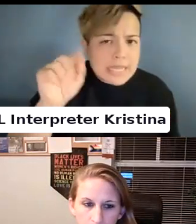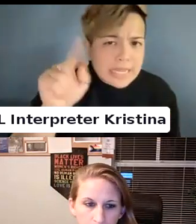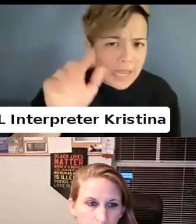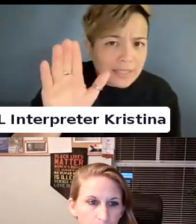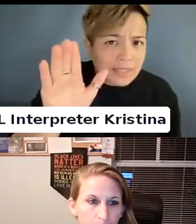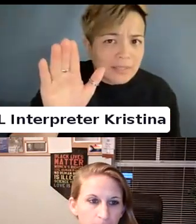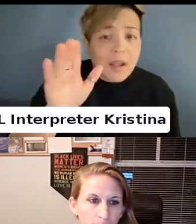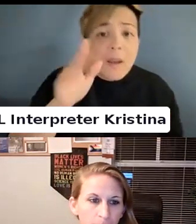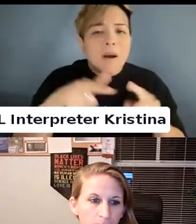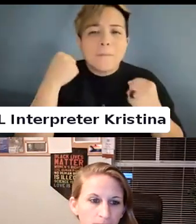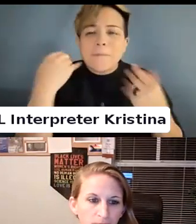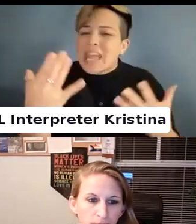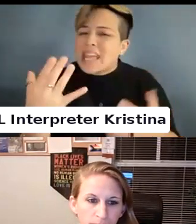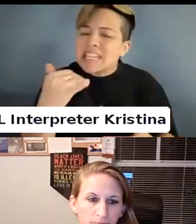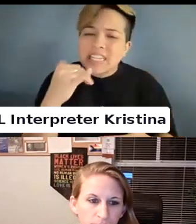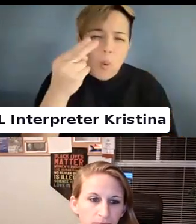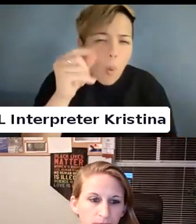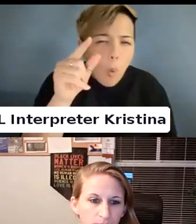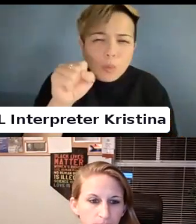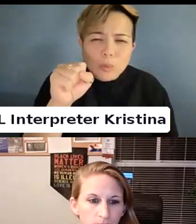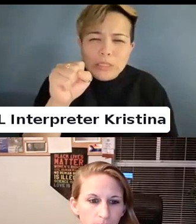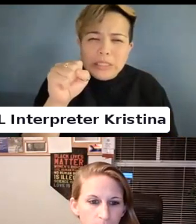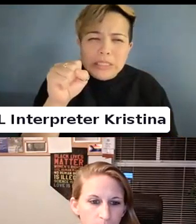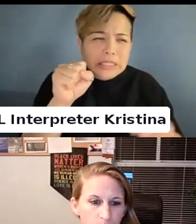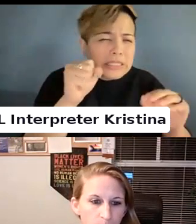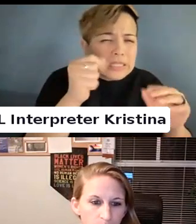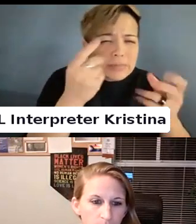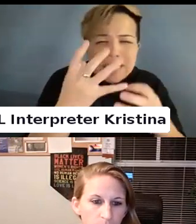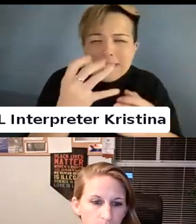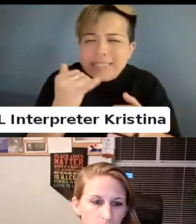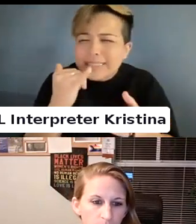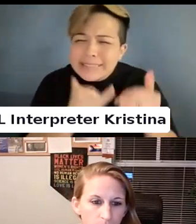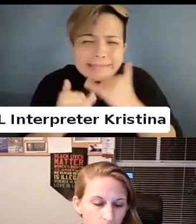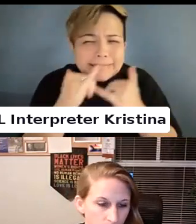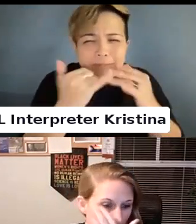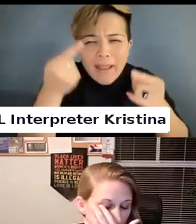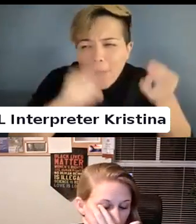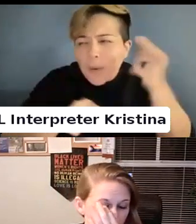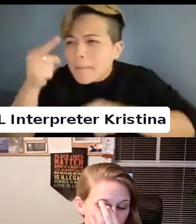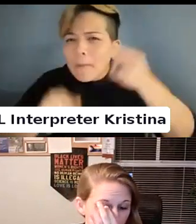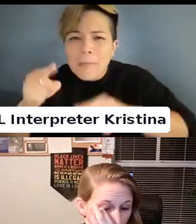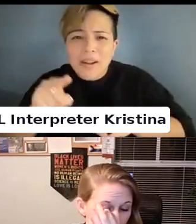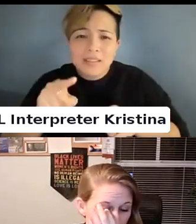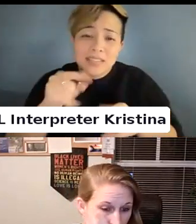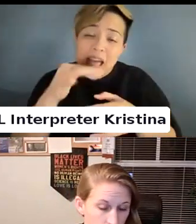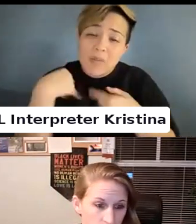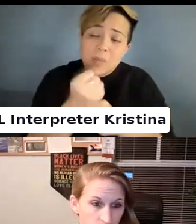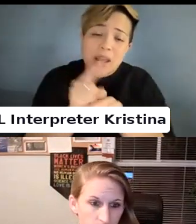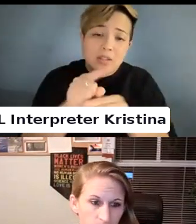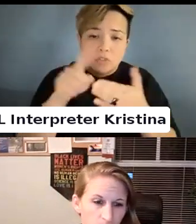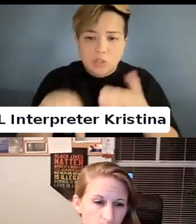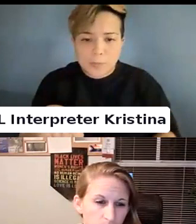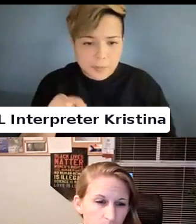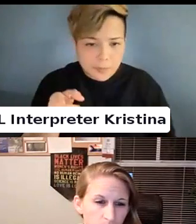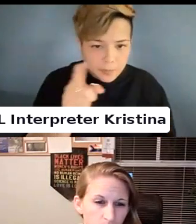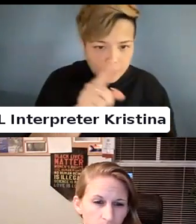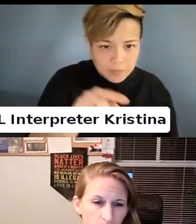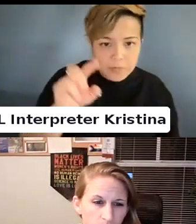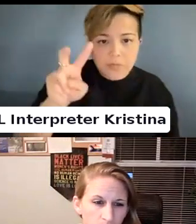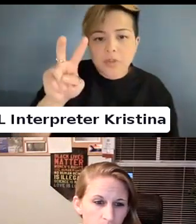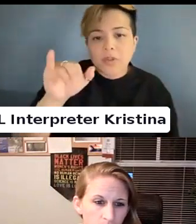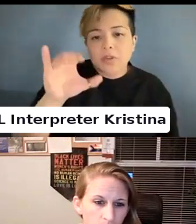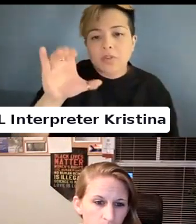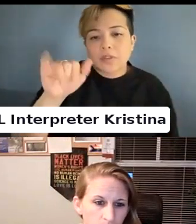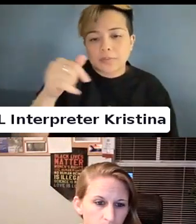There are many holes that exist there were a lot of compromises made as a result.